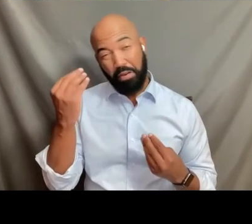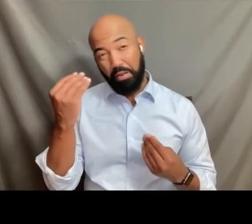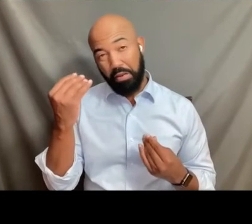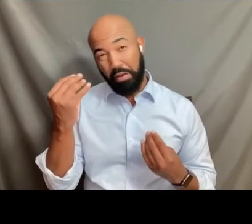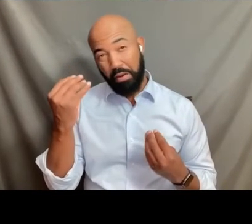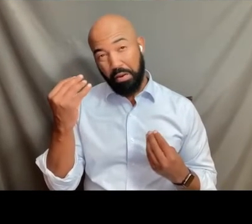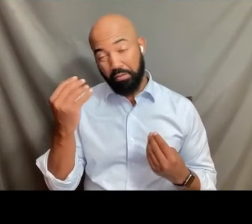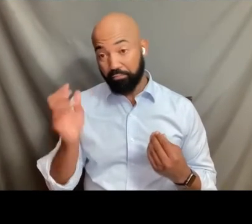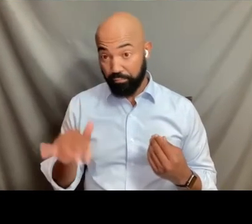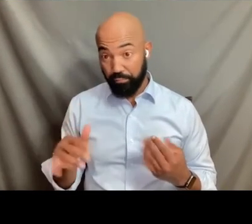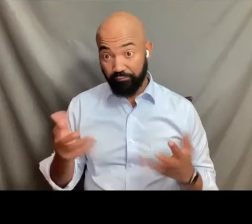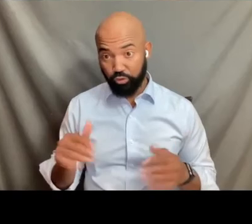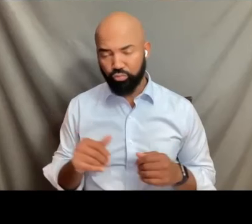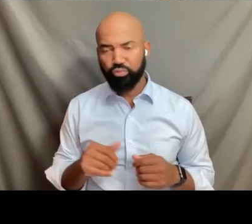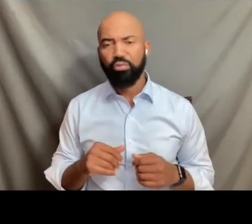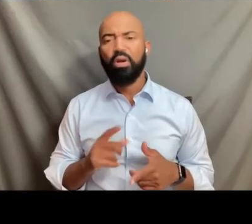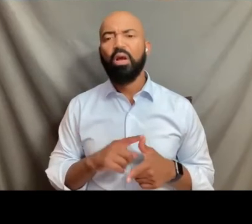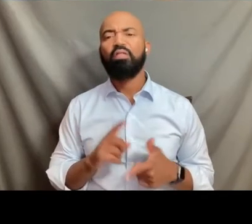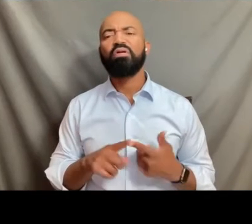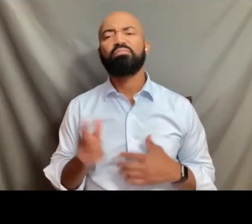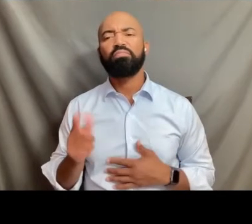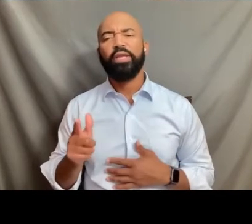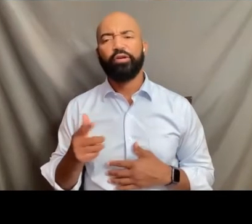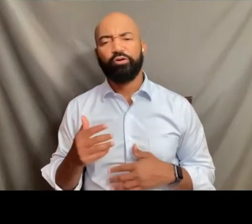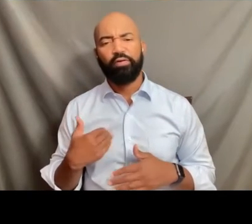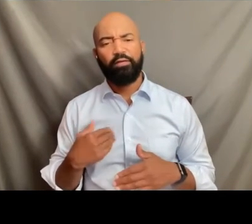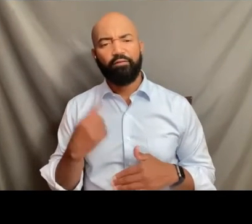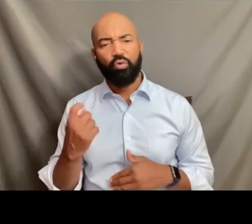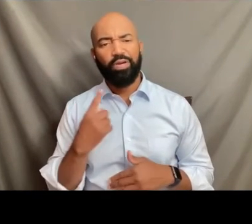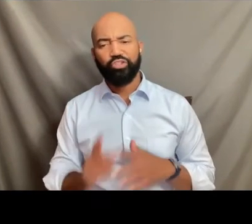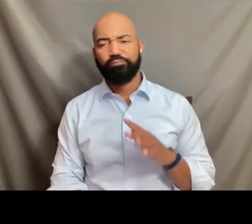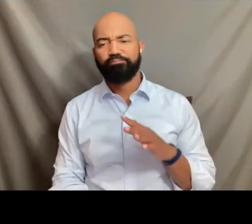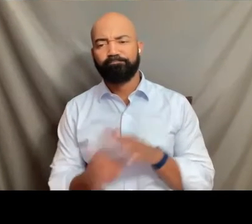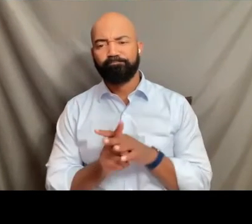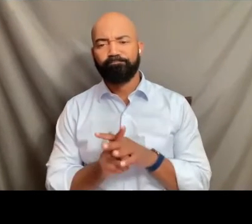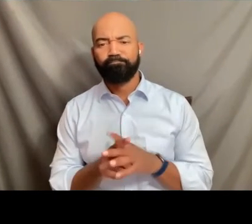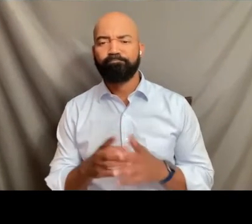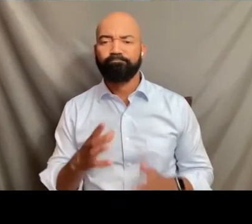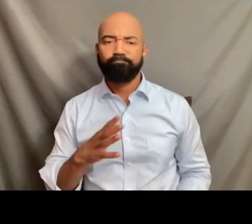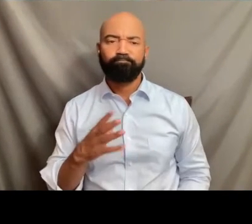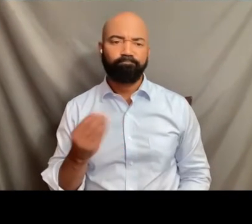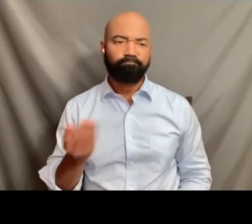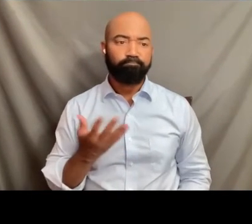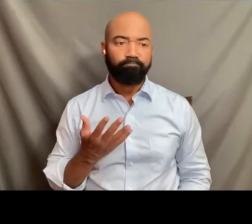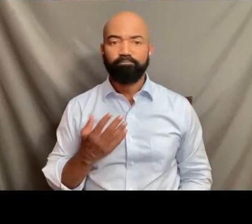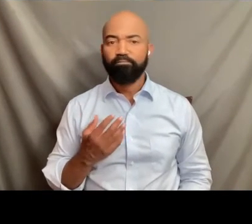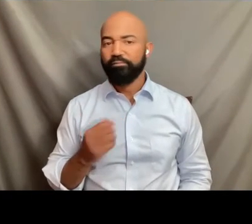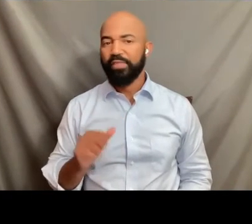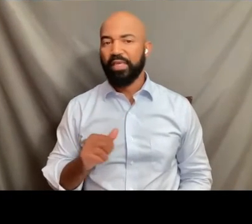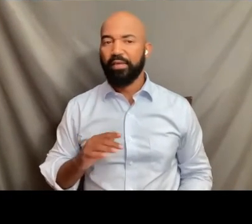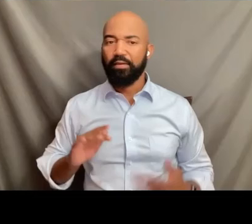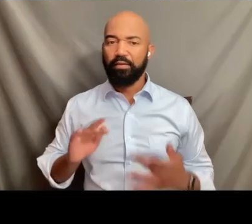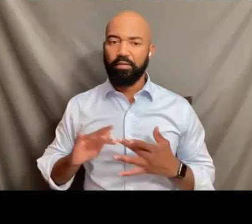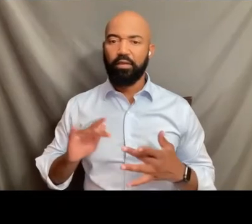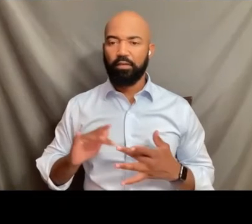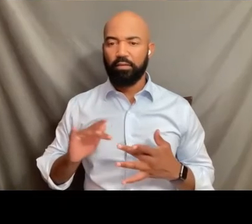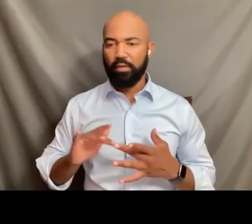and you have a question about it, you can certainly, again, I will say Loree and Michael could reach out to wonderful leadership here,